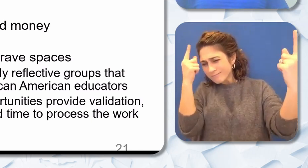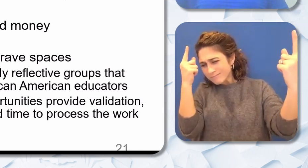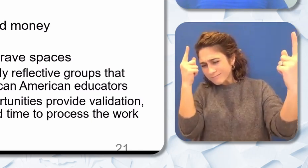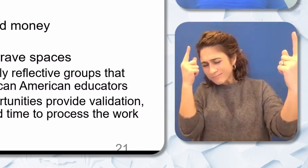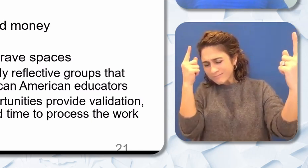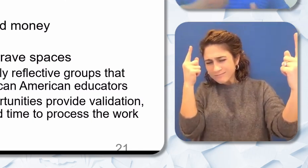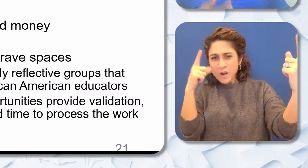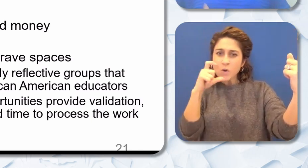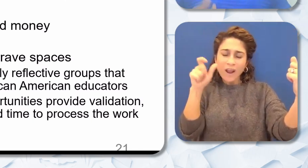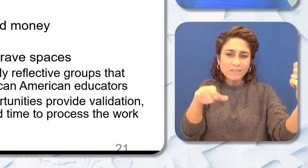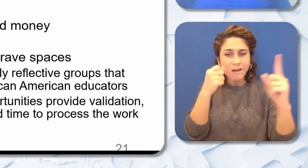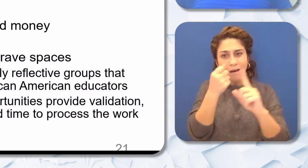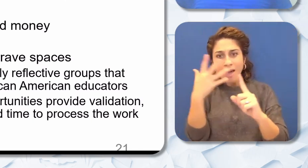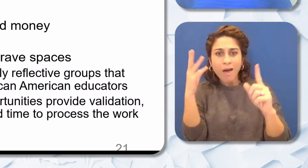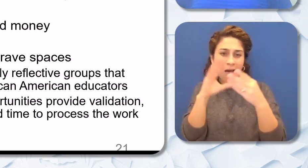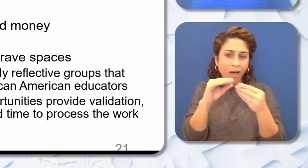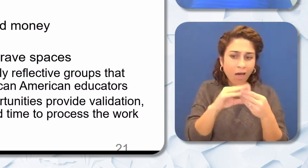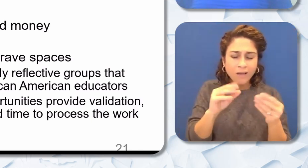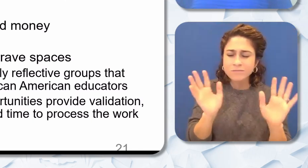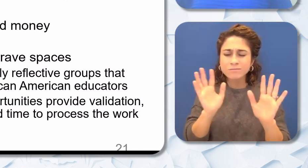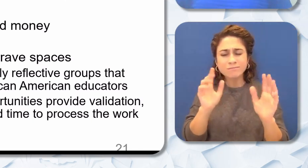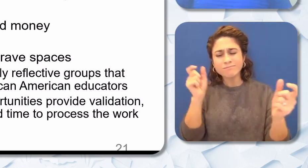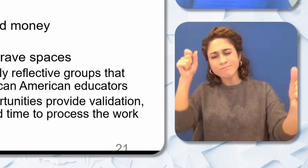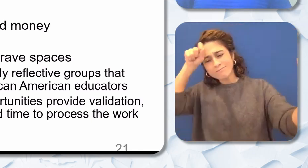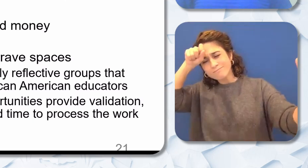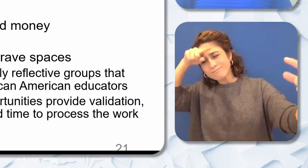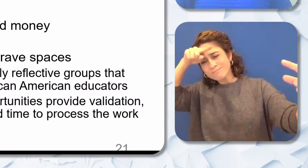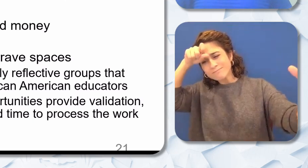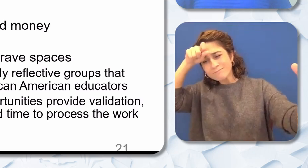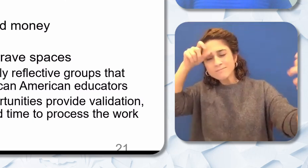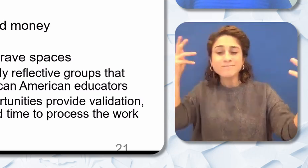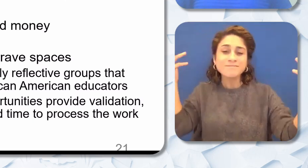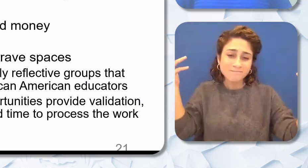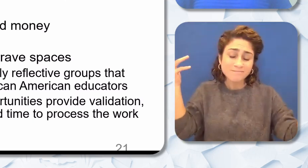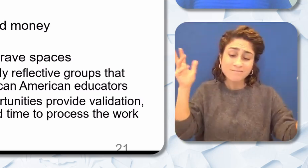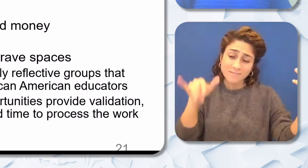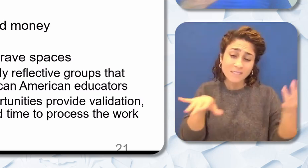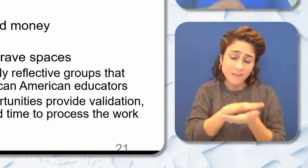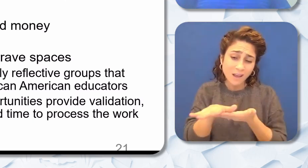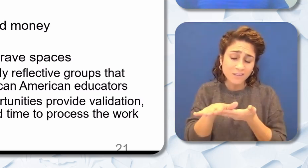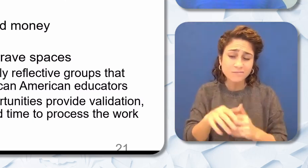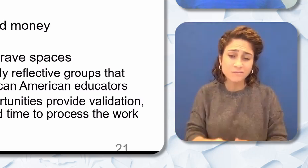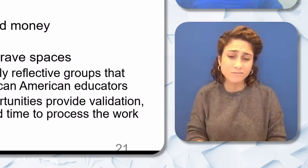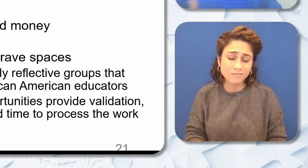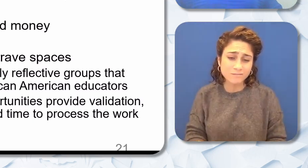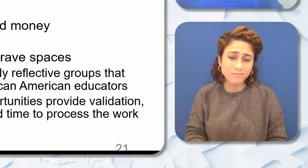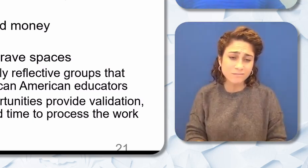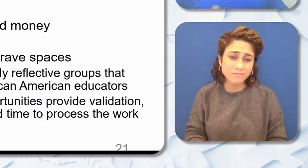have to say a word. It's already understood and greeted with compassion. I also suggest